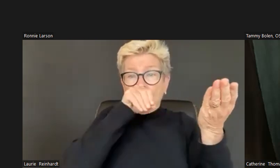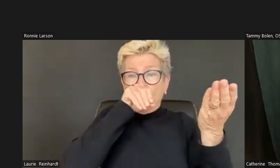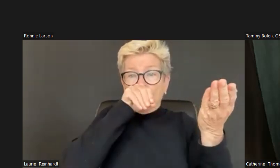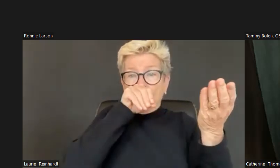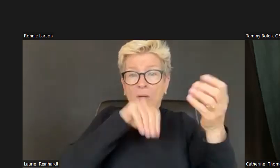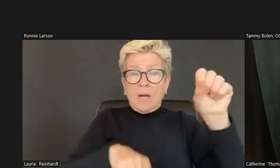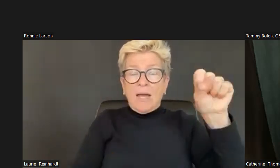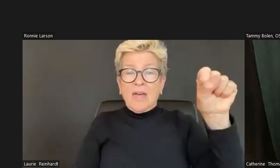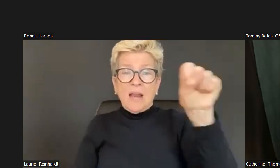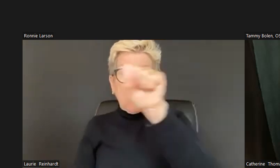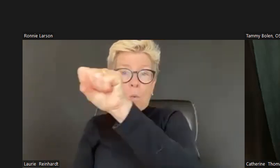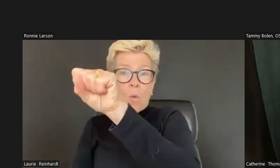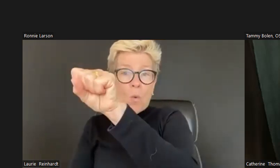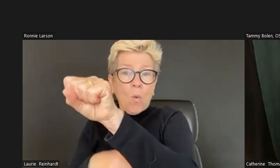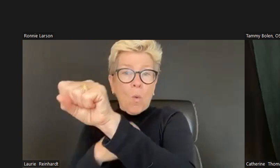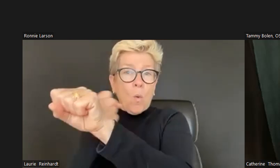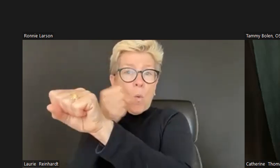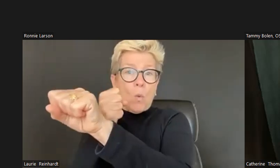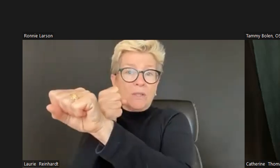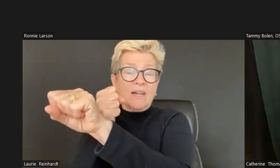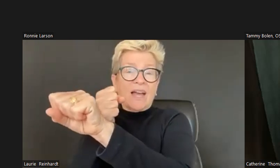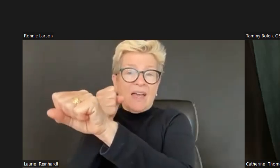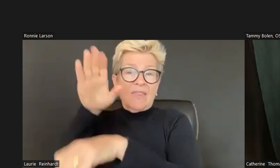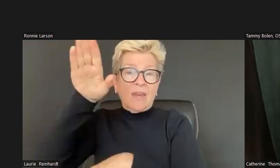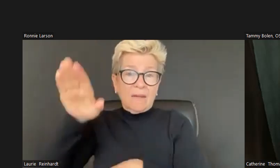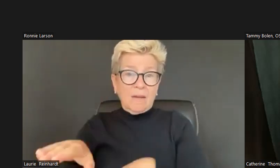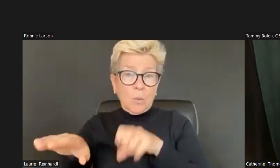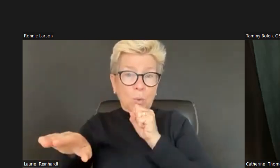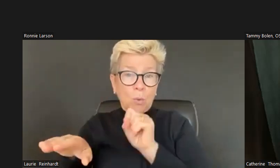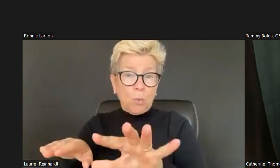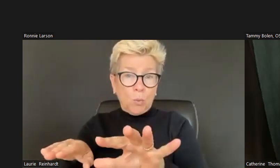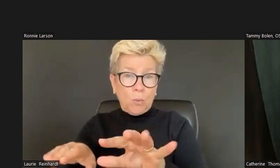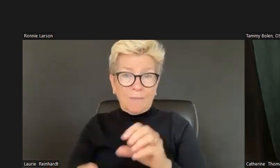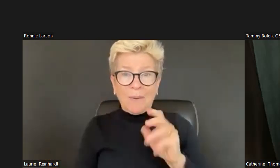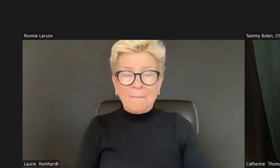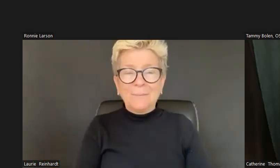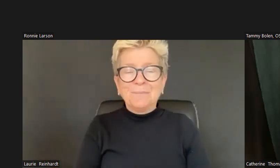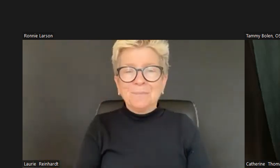All right, so I'm going to push down on this side and that's the breathing now and then I'm going to hold.